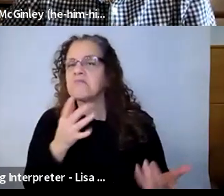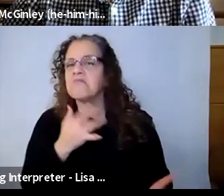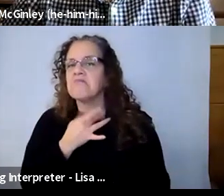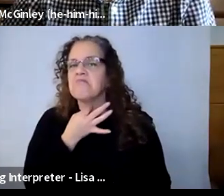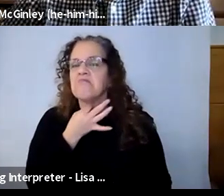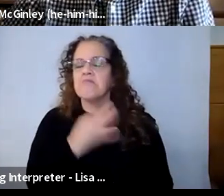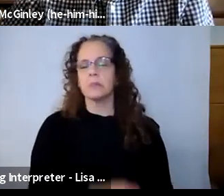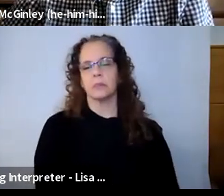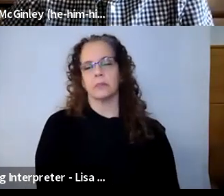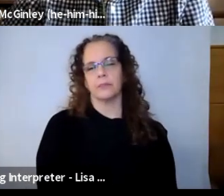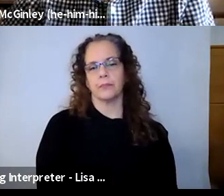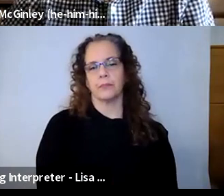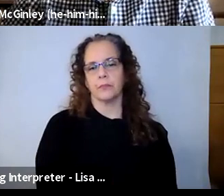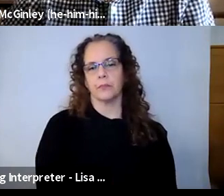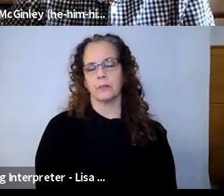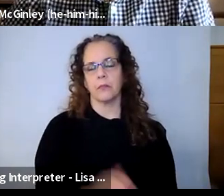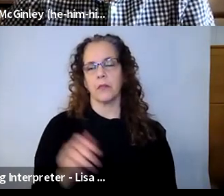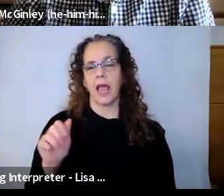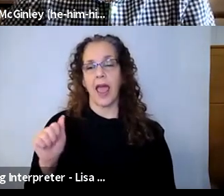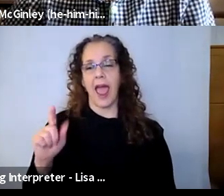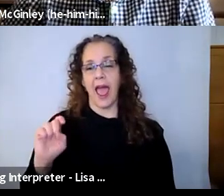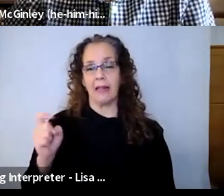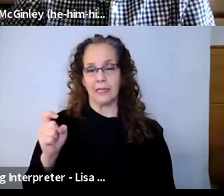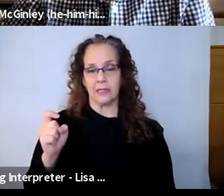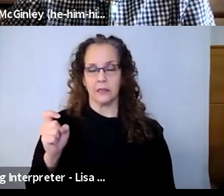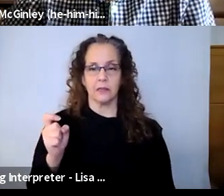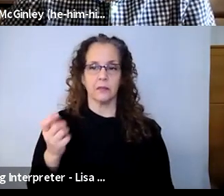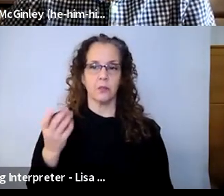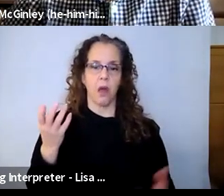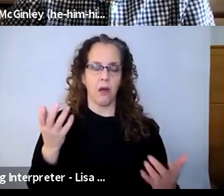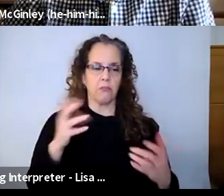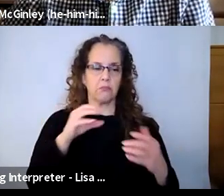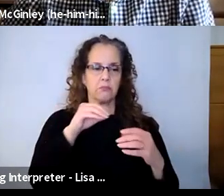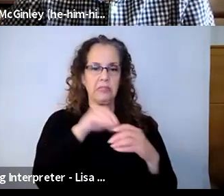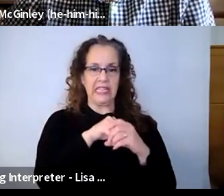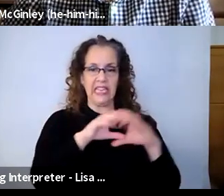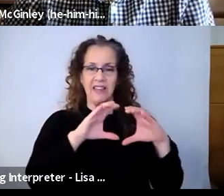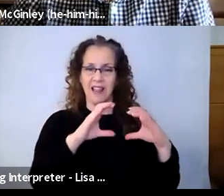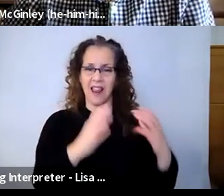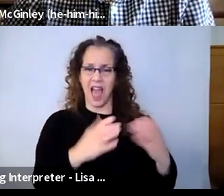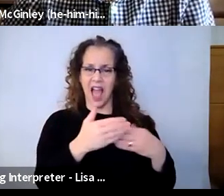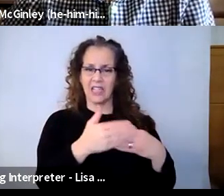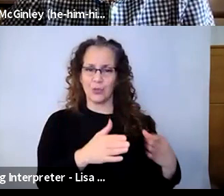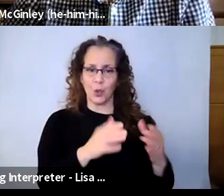Alex Santiago-Jirau: Well, in the classrooms with the teachers, you know, attendance varies. I mean, that's one of